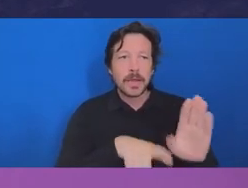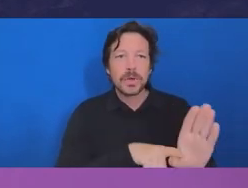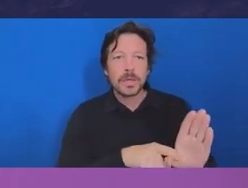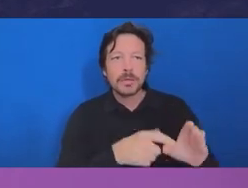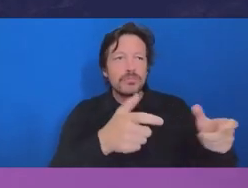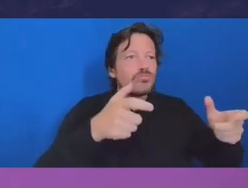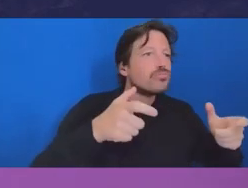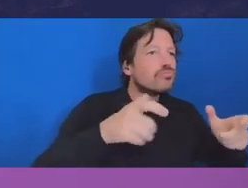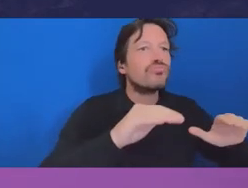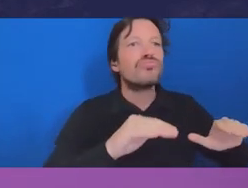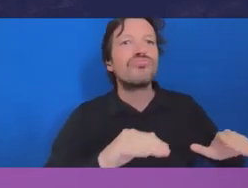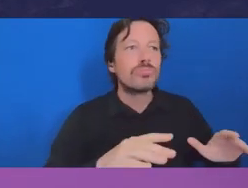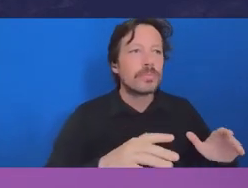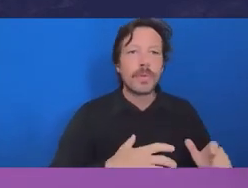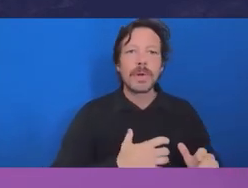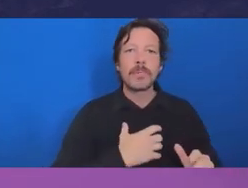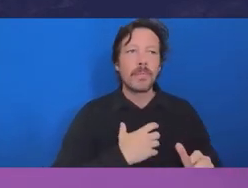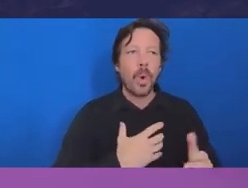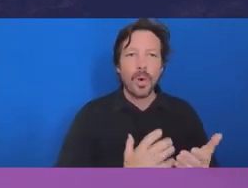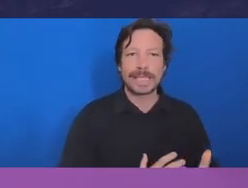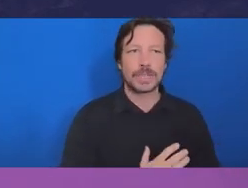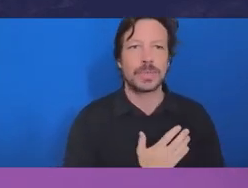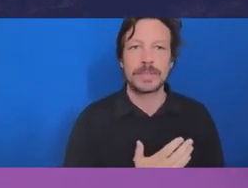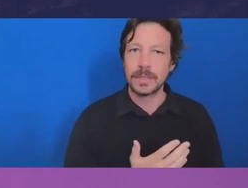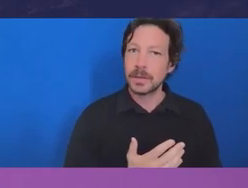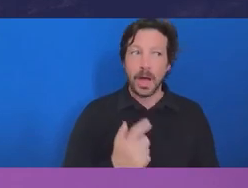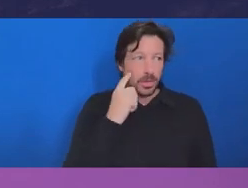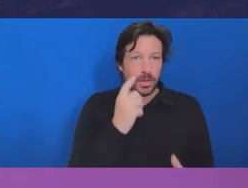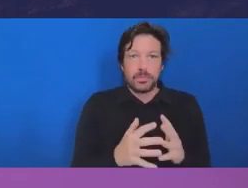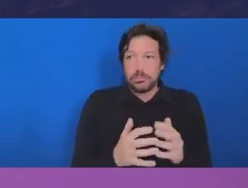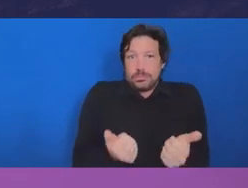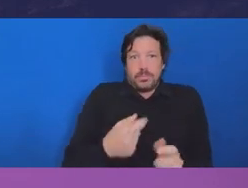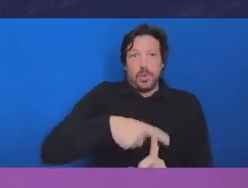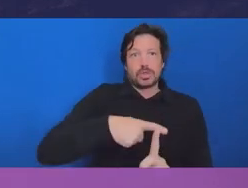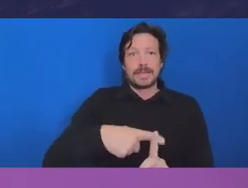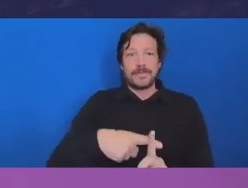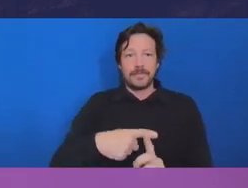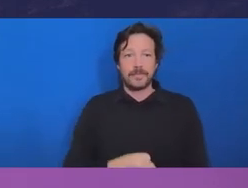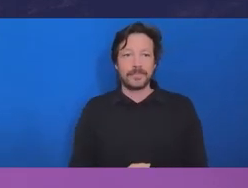I think it's a good thing that people are increasingly and this is my sense,